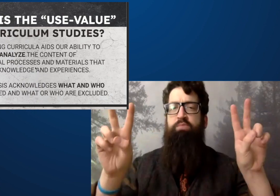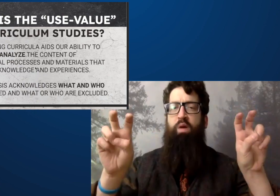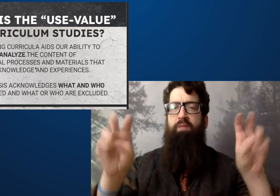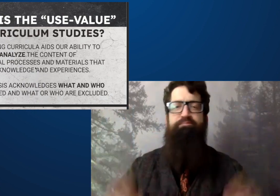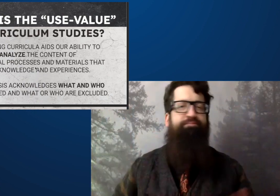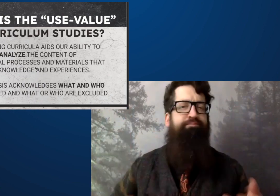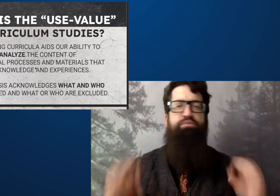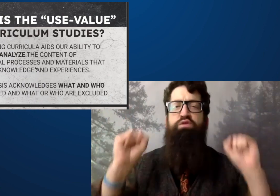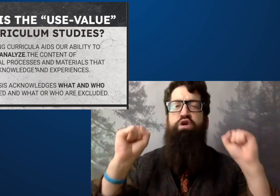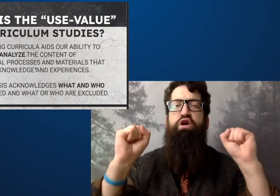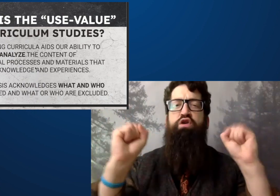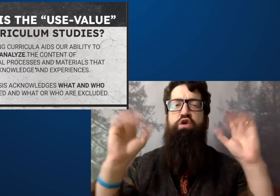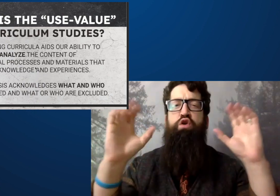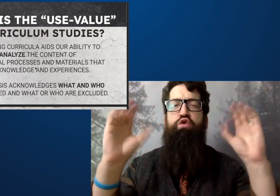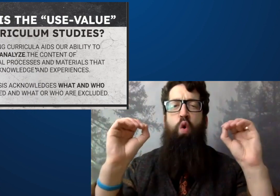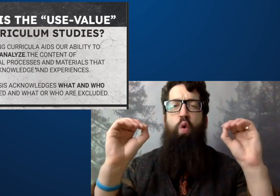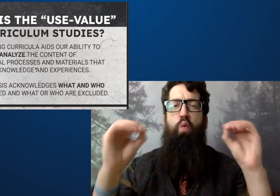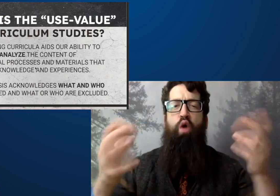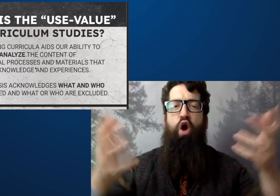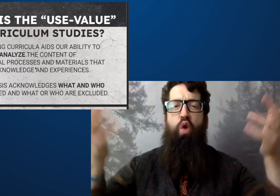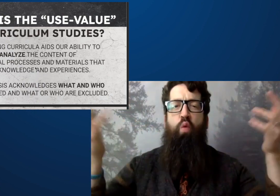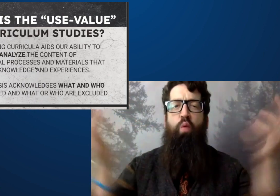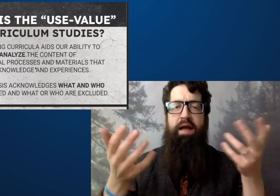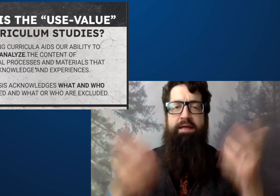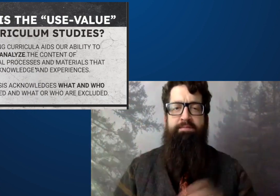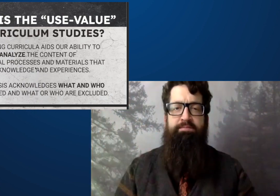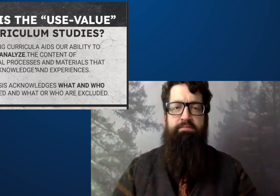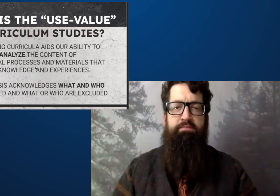This is a simple question I'd like to pose.